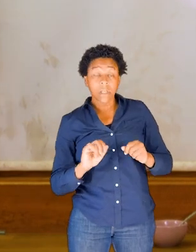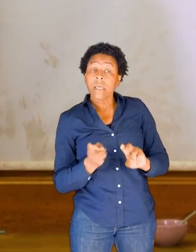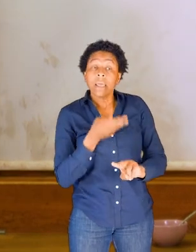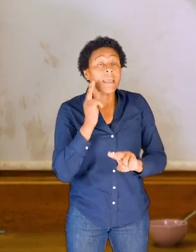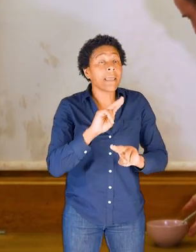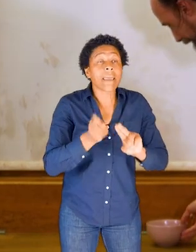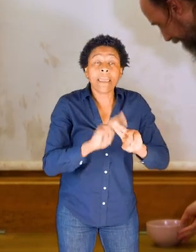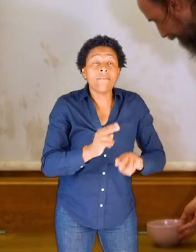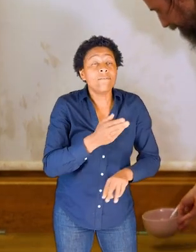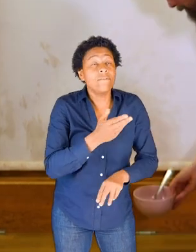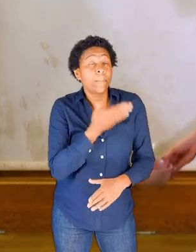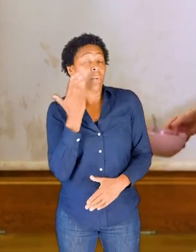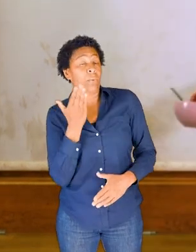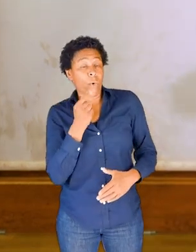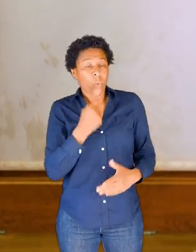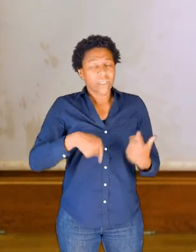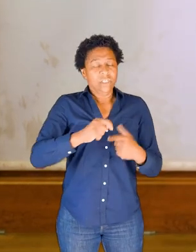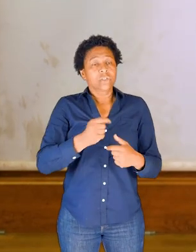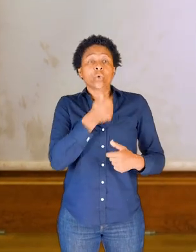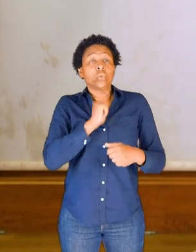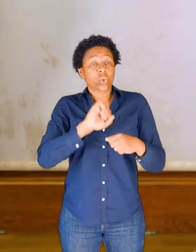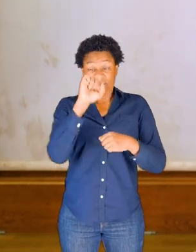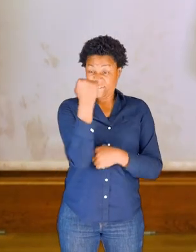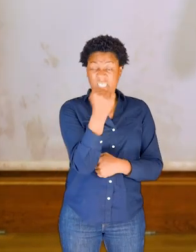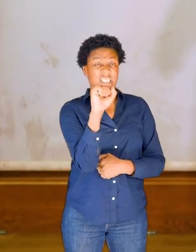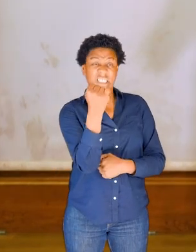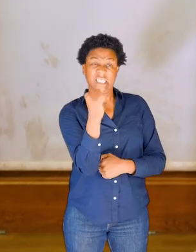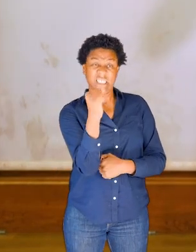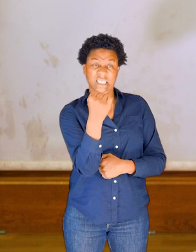And then we talked about the domes and the bowls in the body.